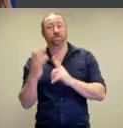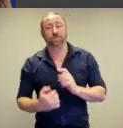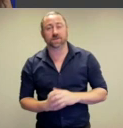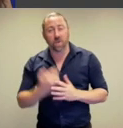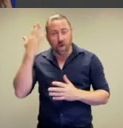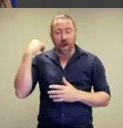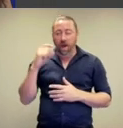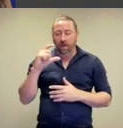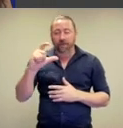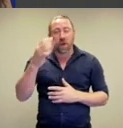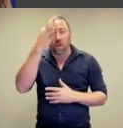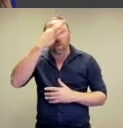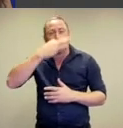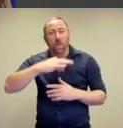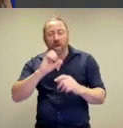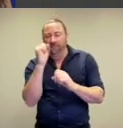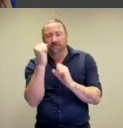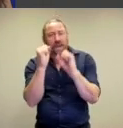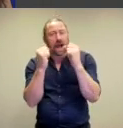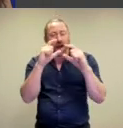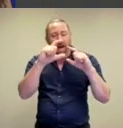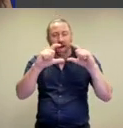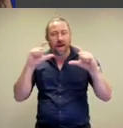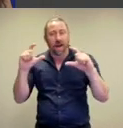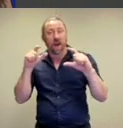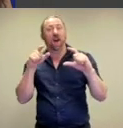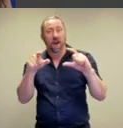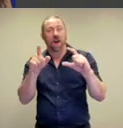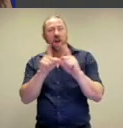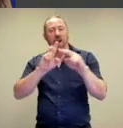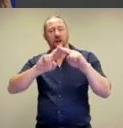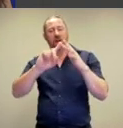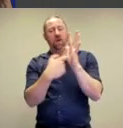cultures when tiny nude figurines were